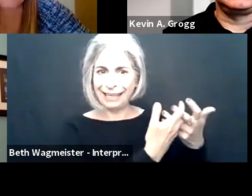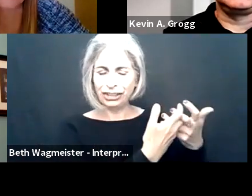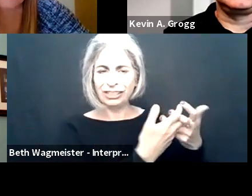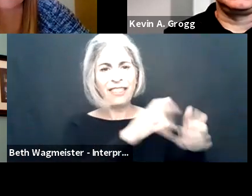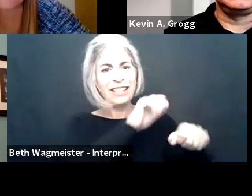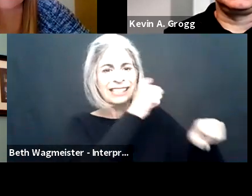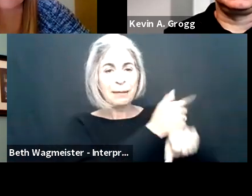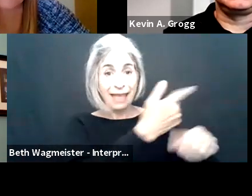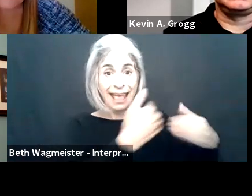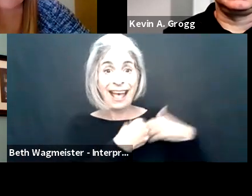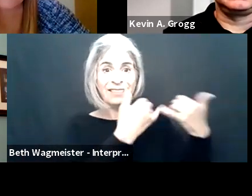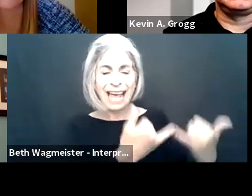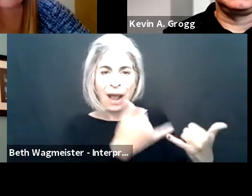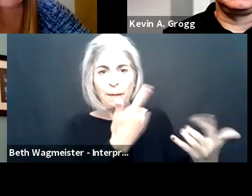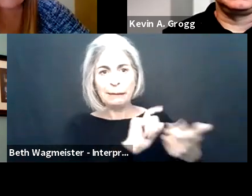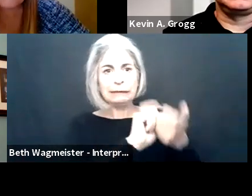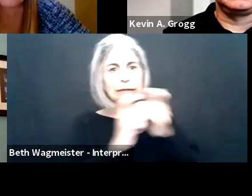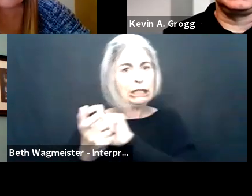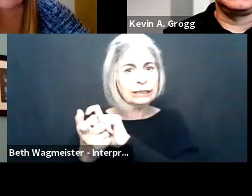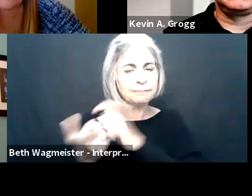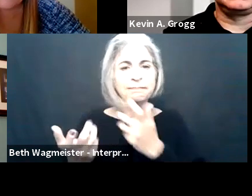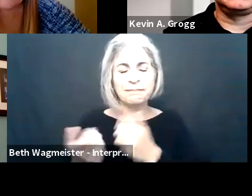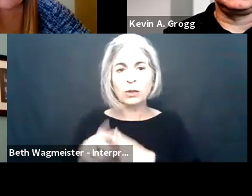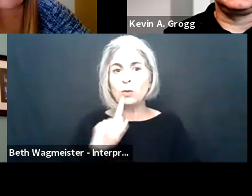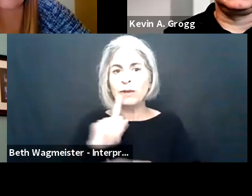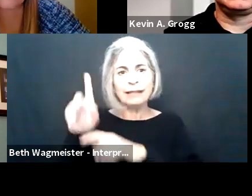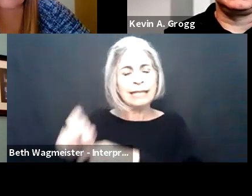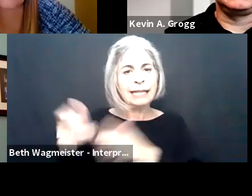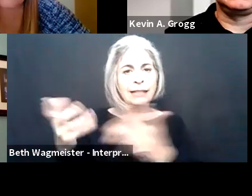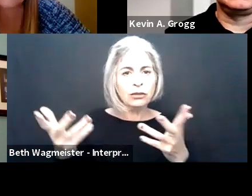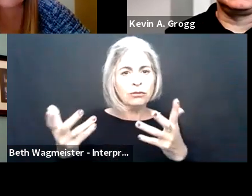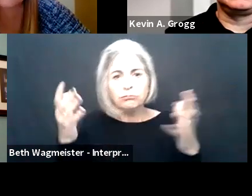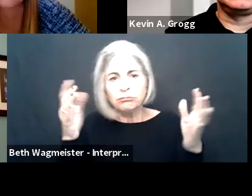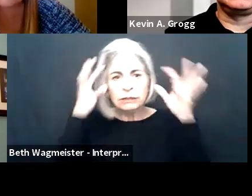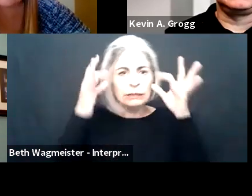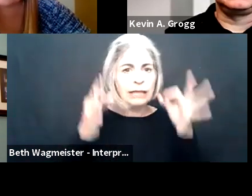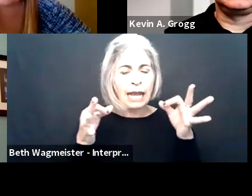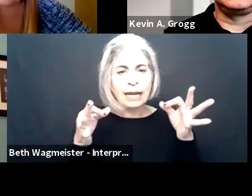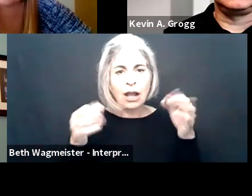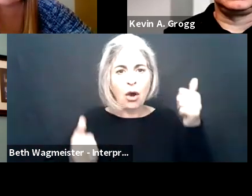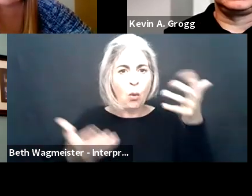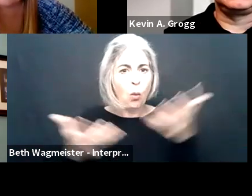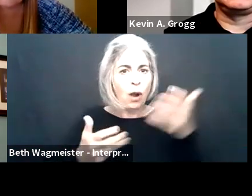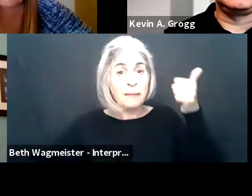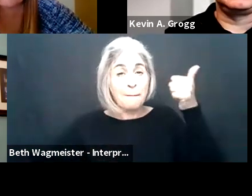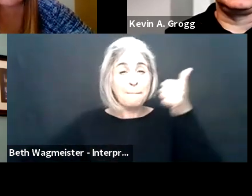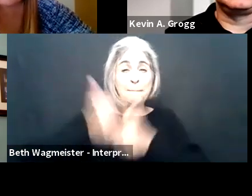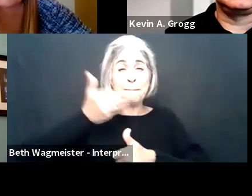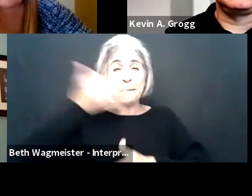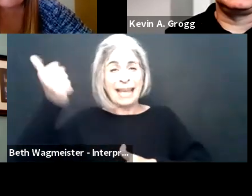who have new accommodations because of the setup that they have now.